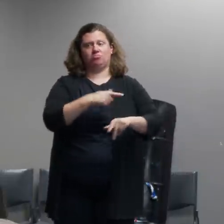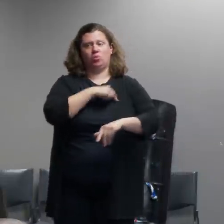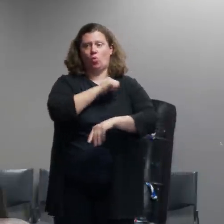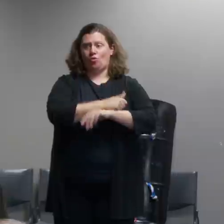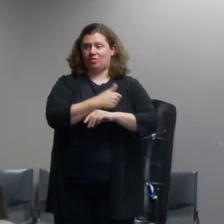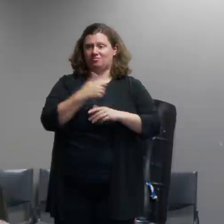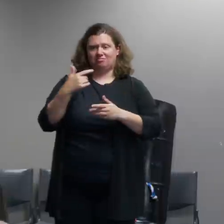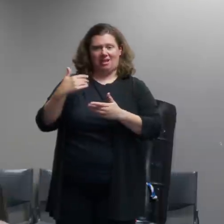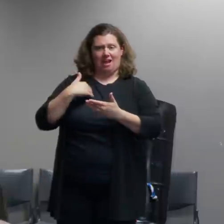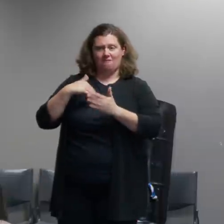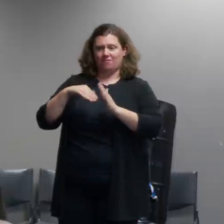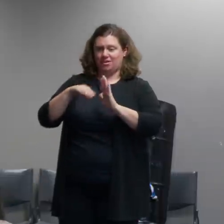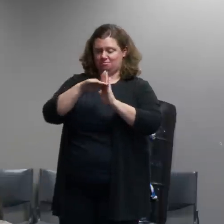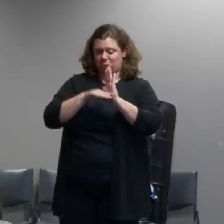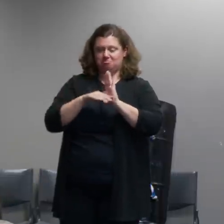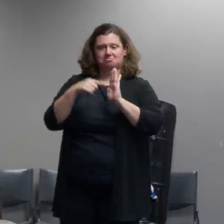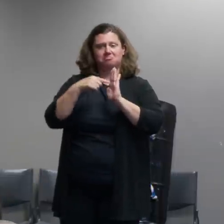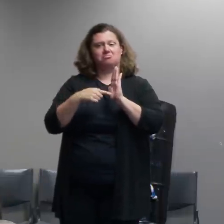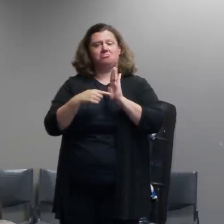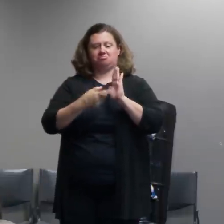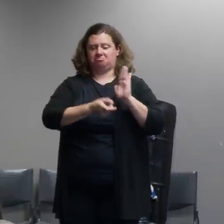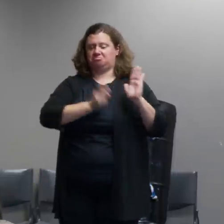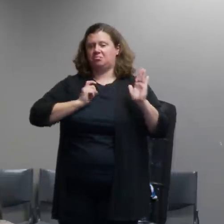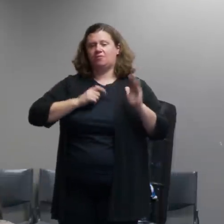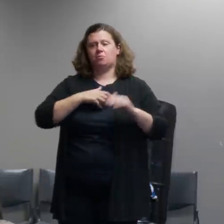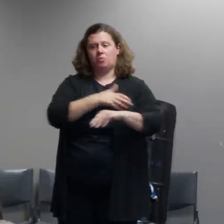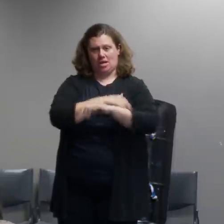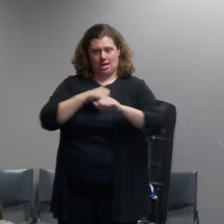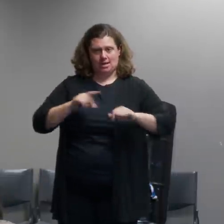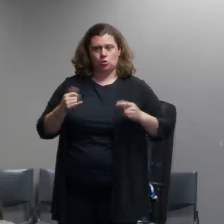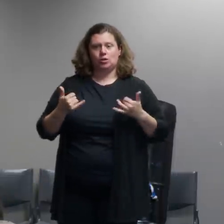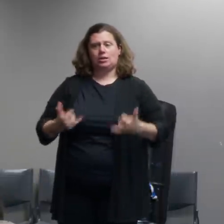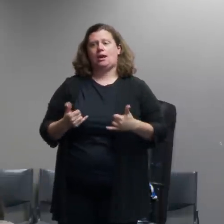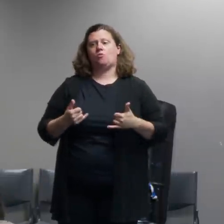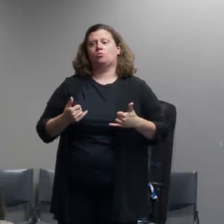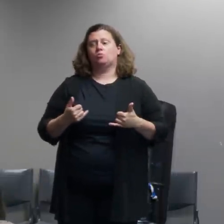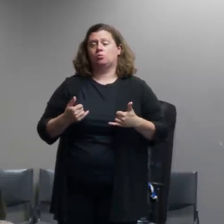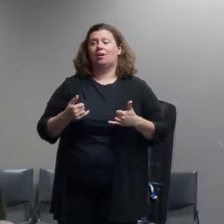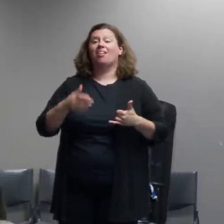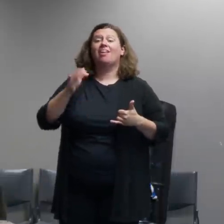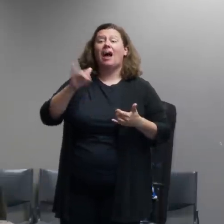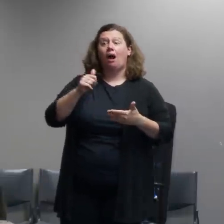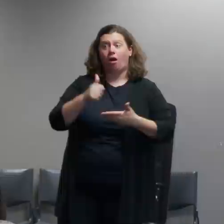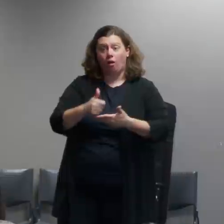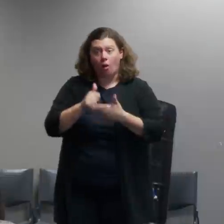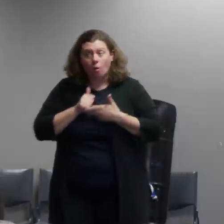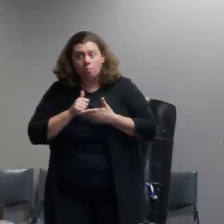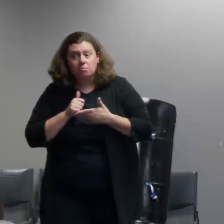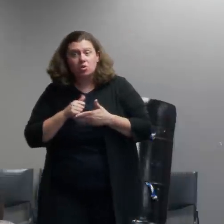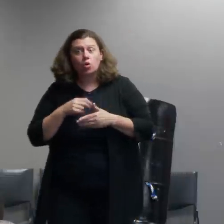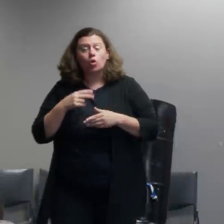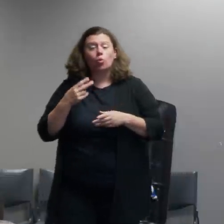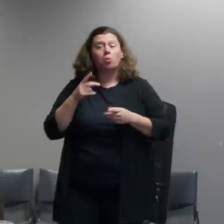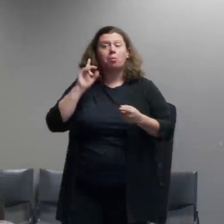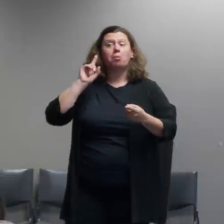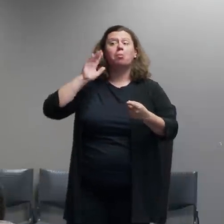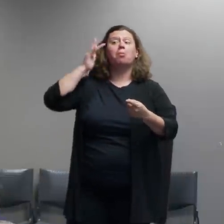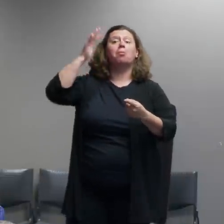seeing and so what would really help us avoid that is some cooperation from folks who are